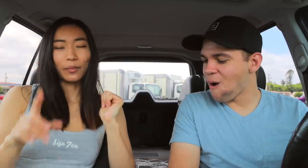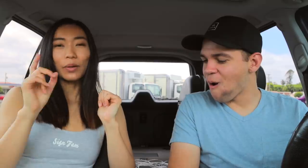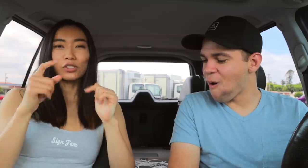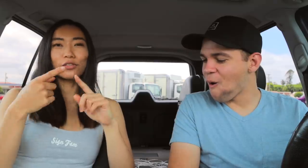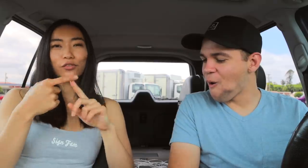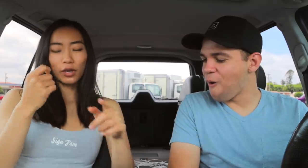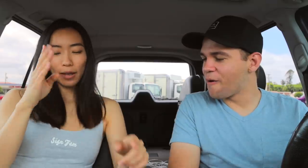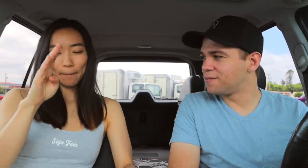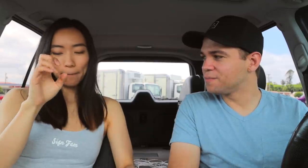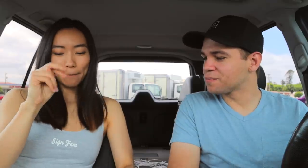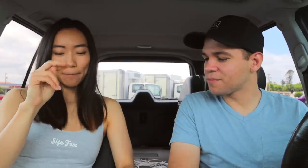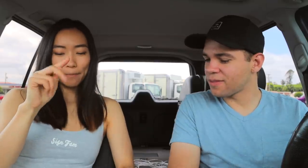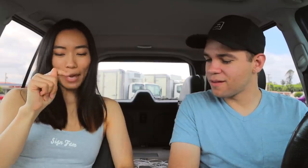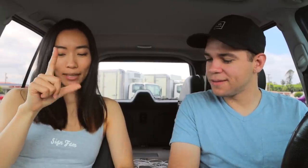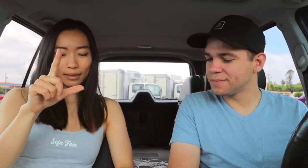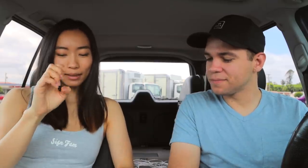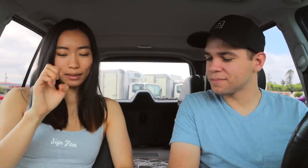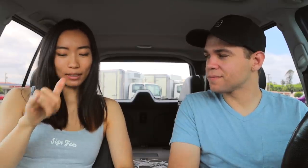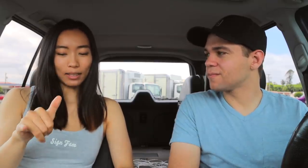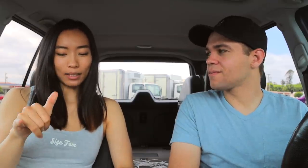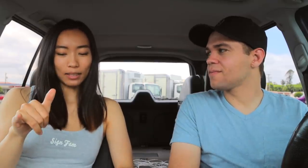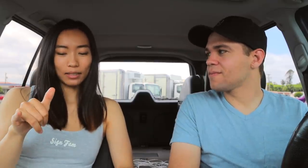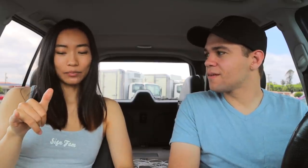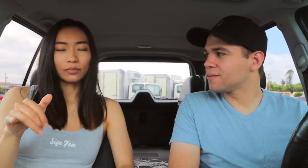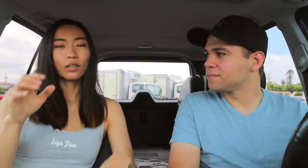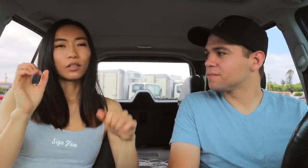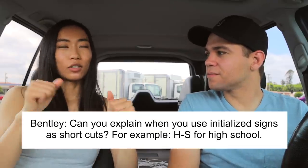Question from Bentley: